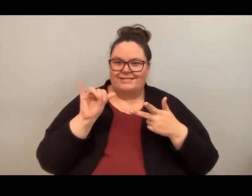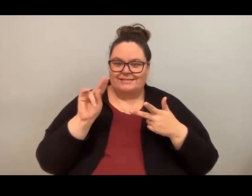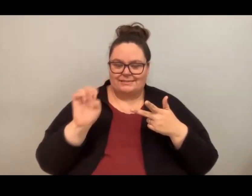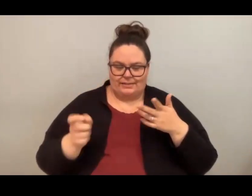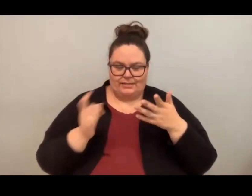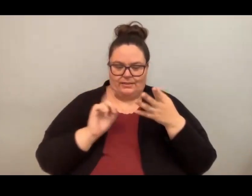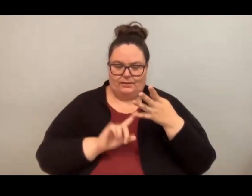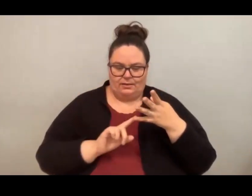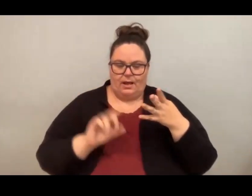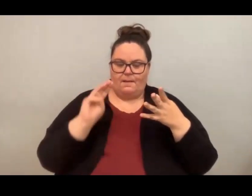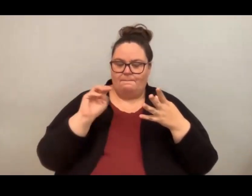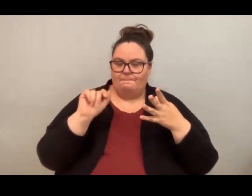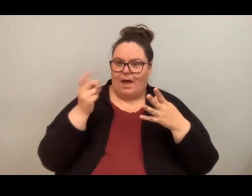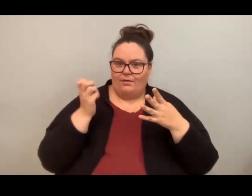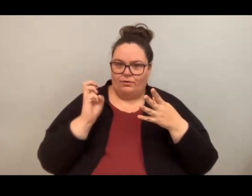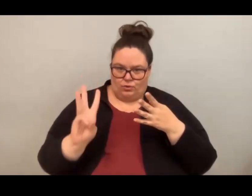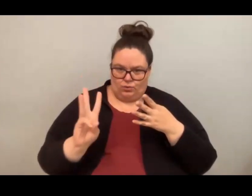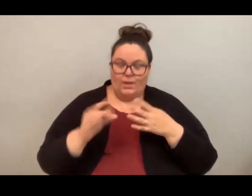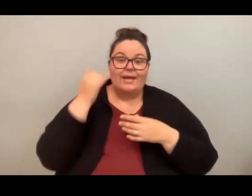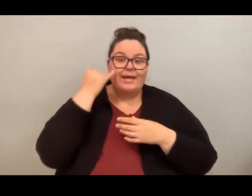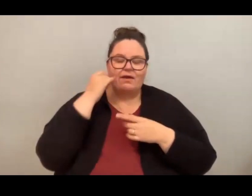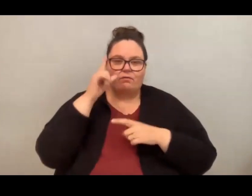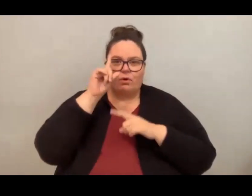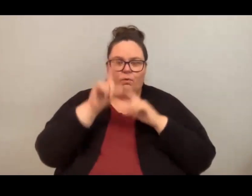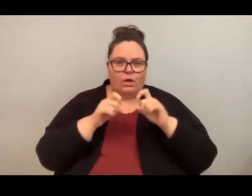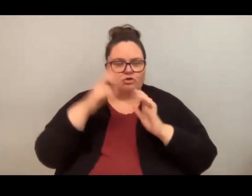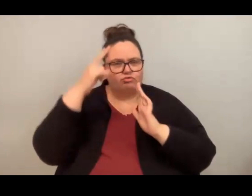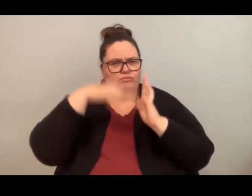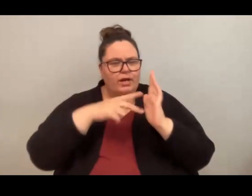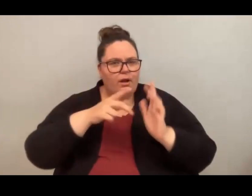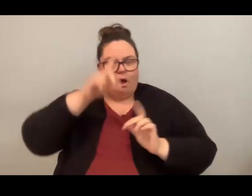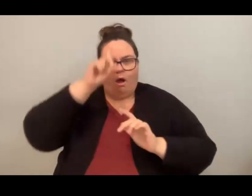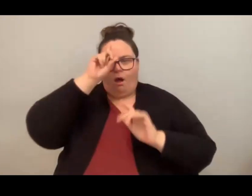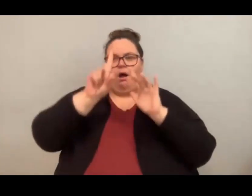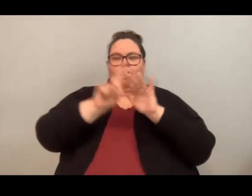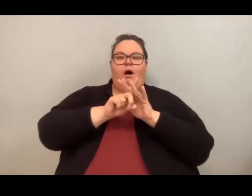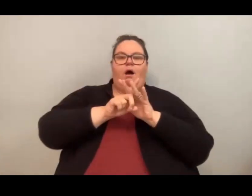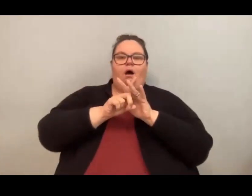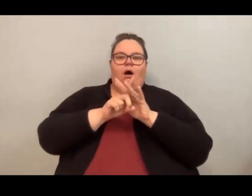if questions occur to you as the reading is unfolding if you're in person hang on to them,